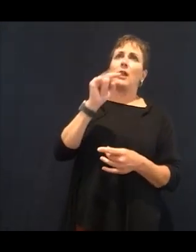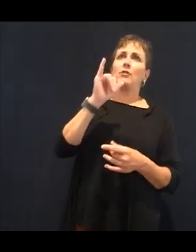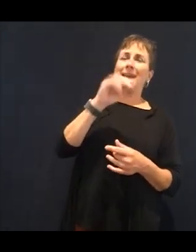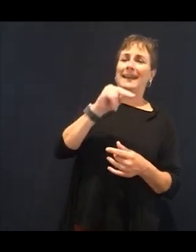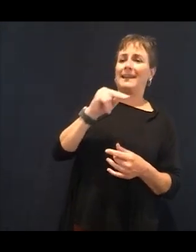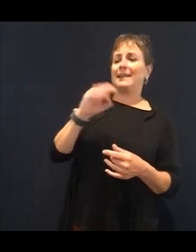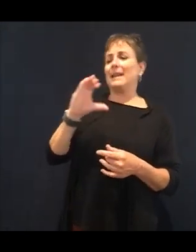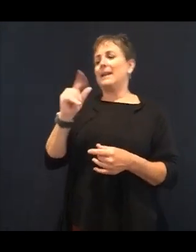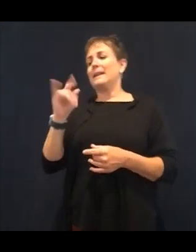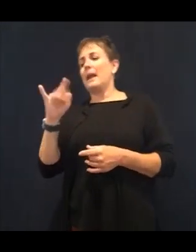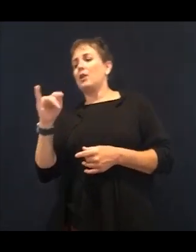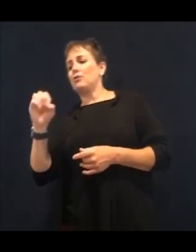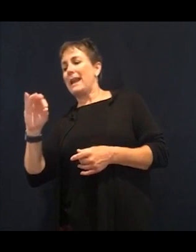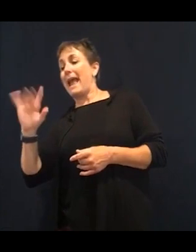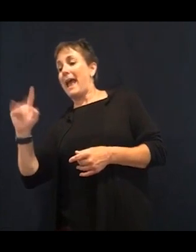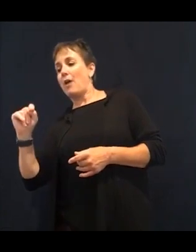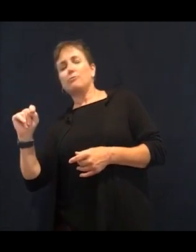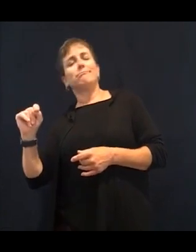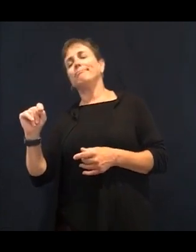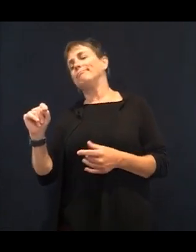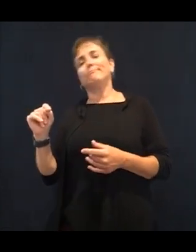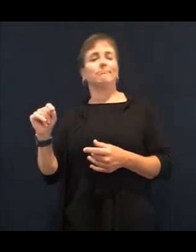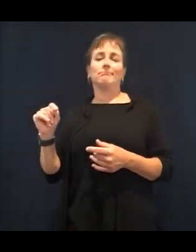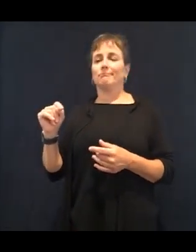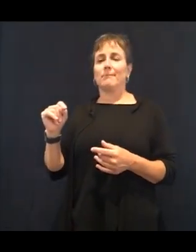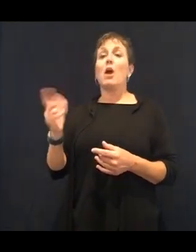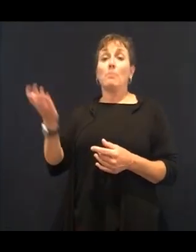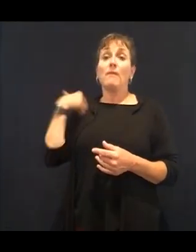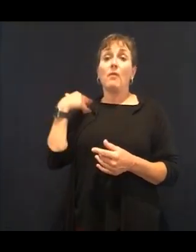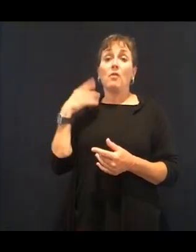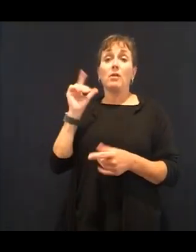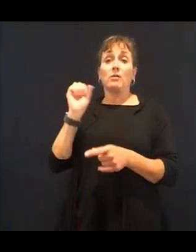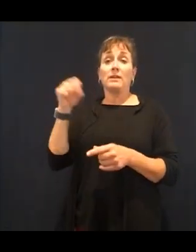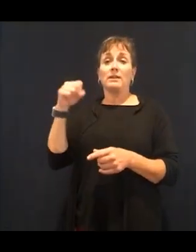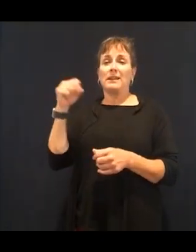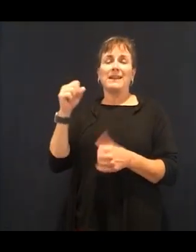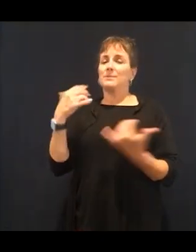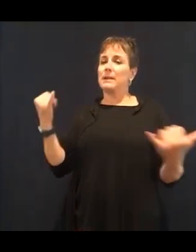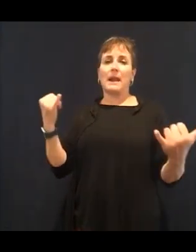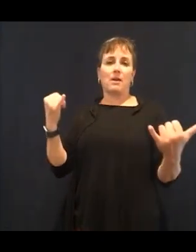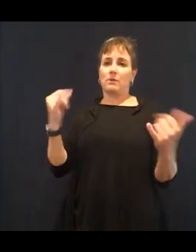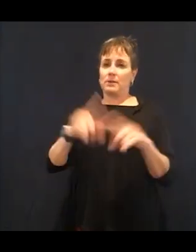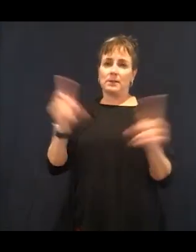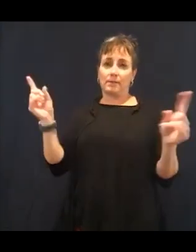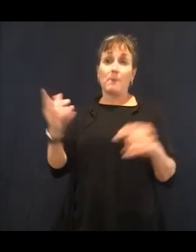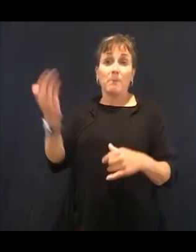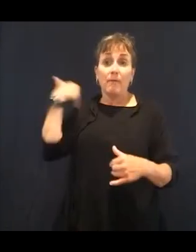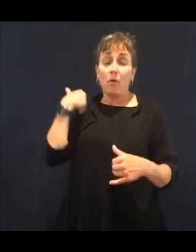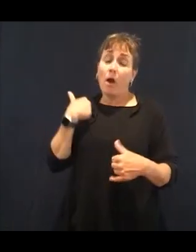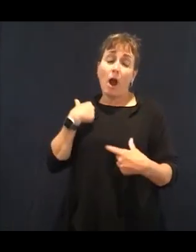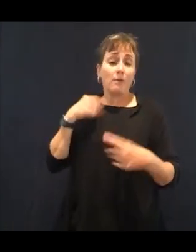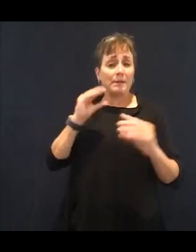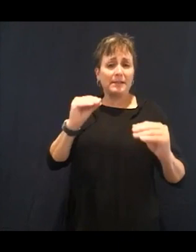tell my clients to do, too, until I realized that there is another way.